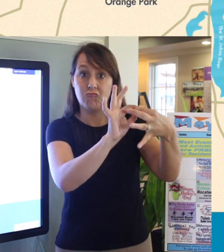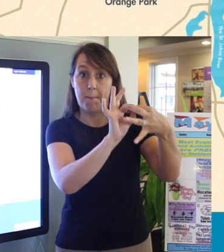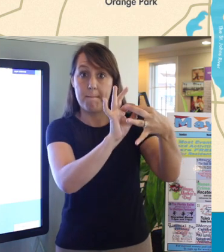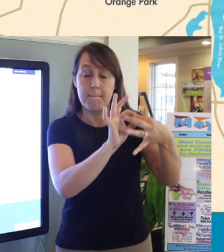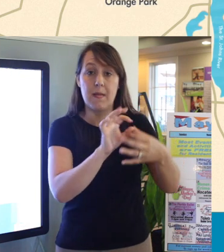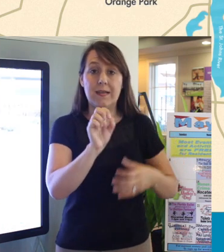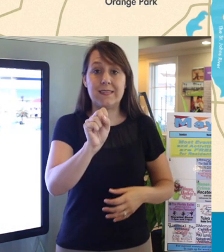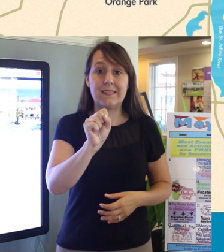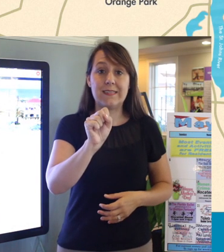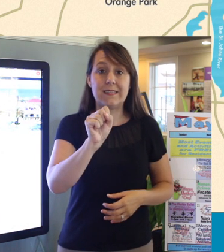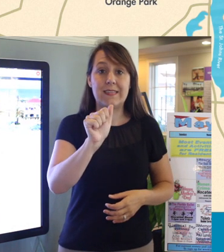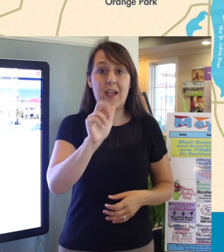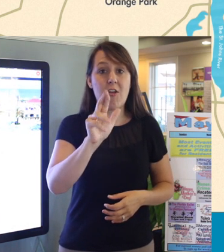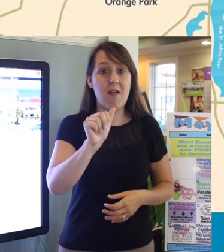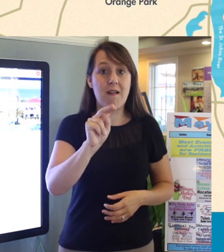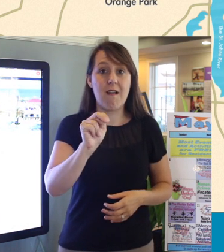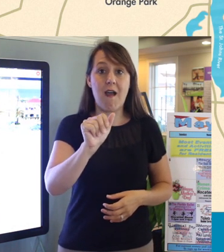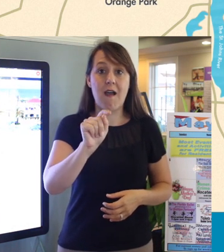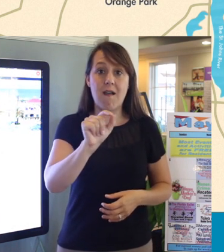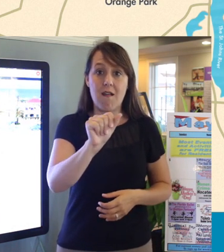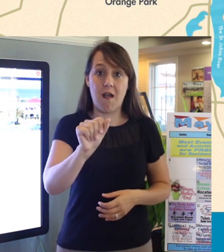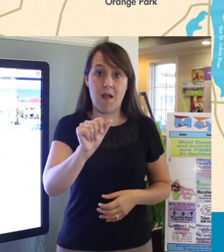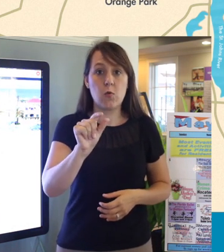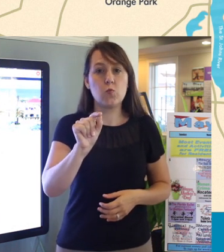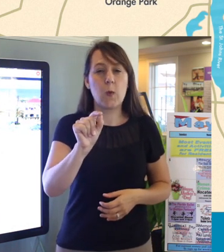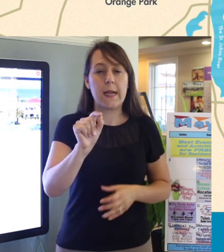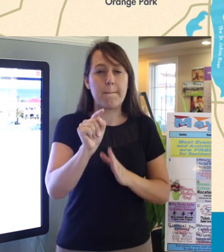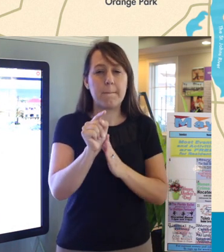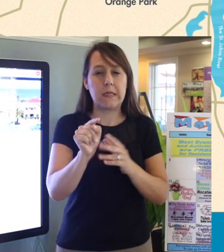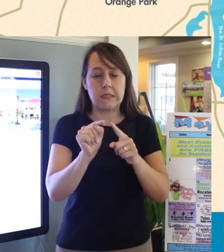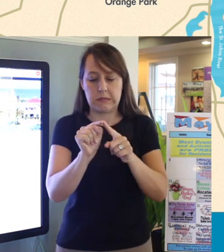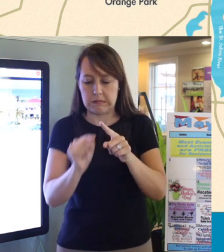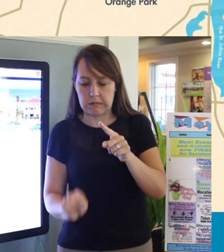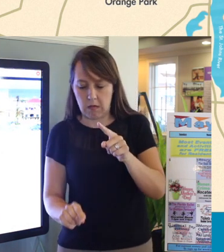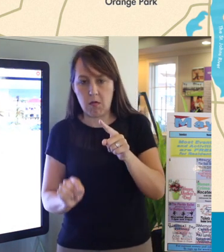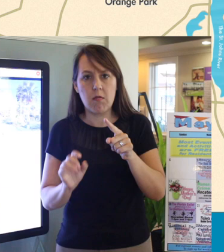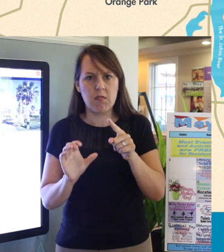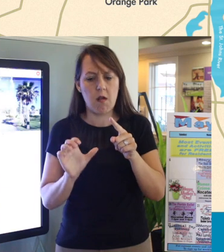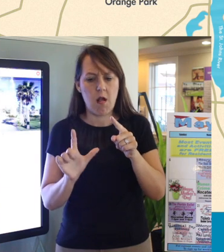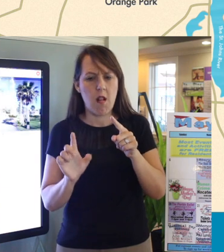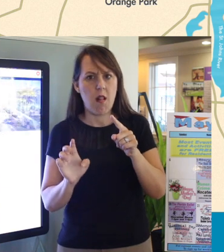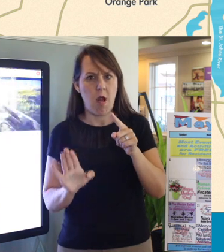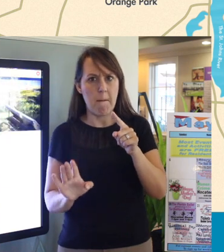The Serenata Beach Club is about 20 minutes south of Nocatee